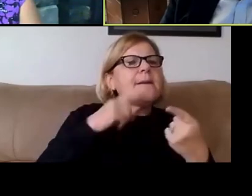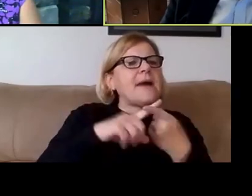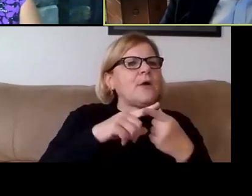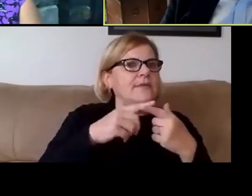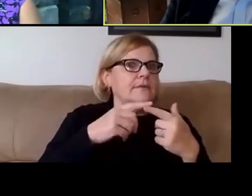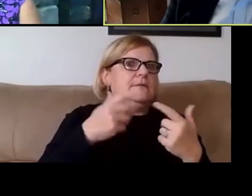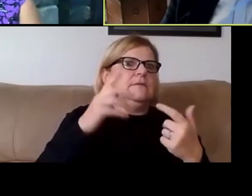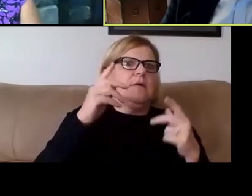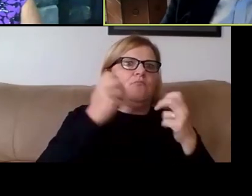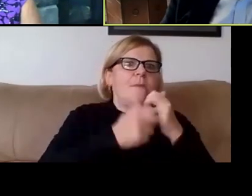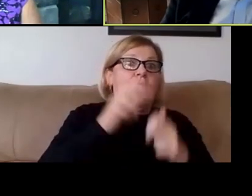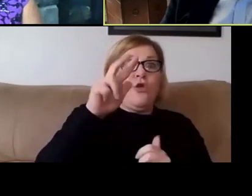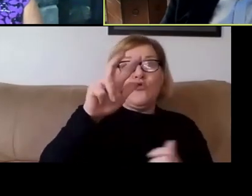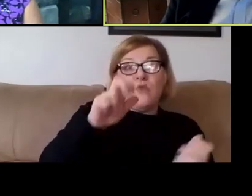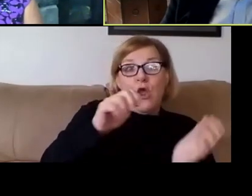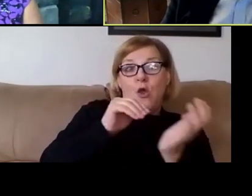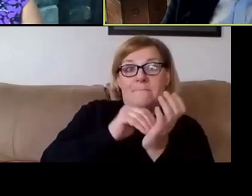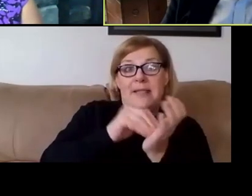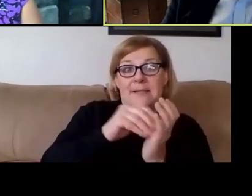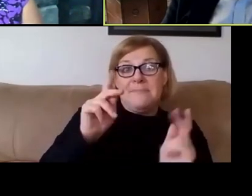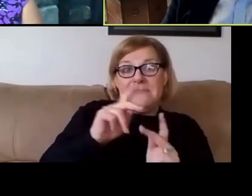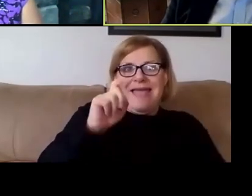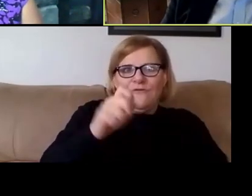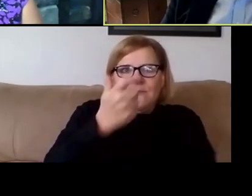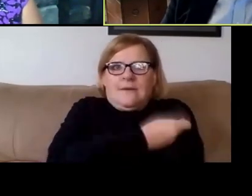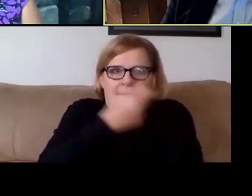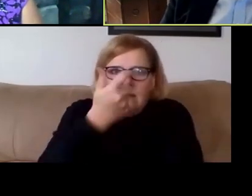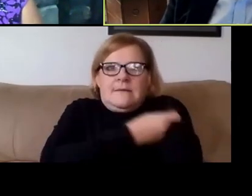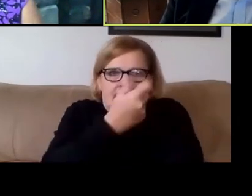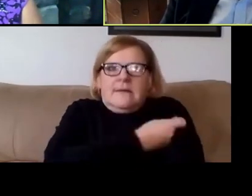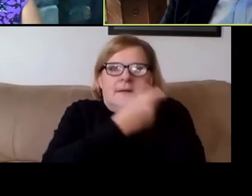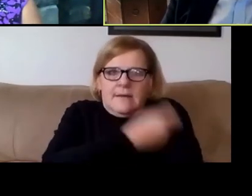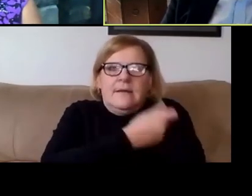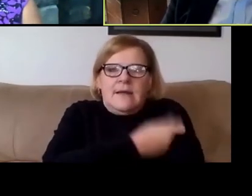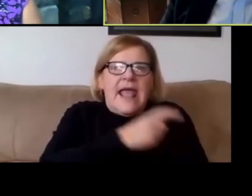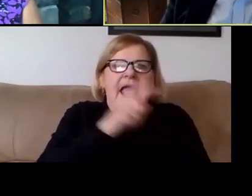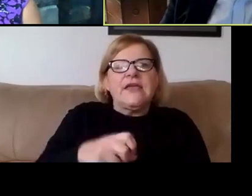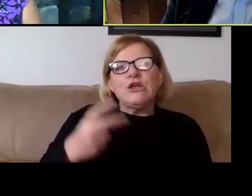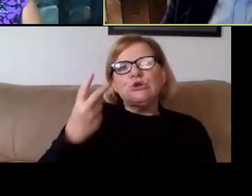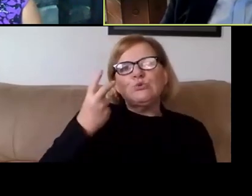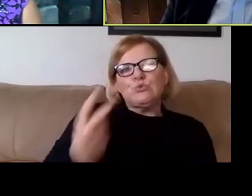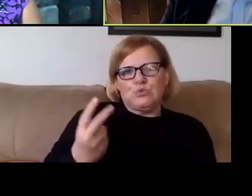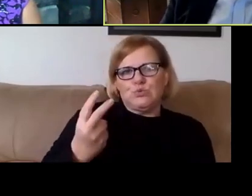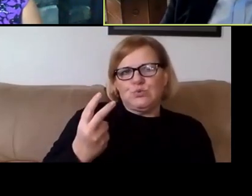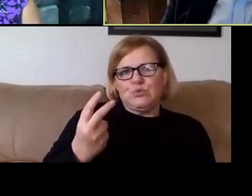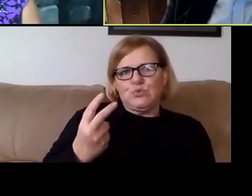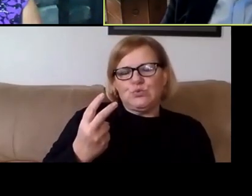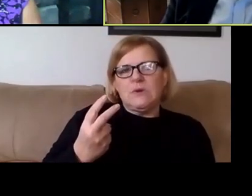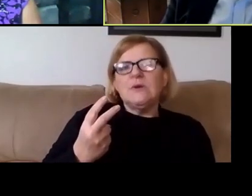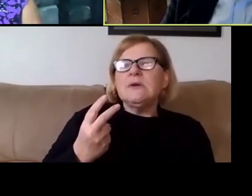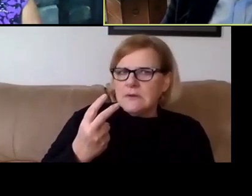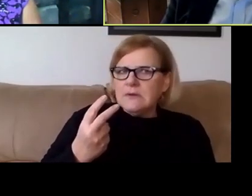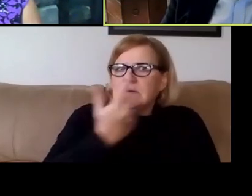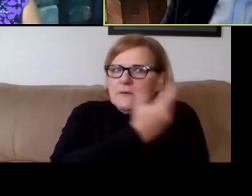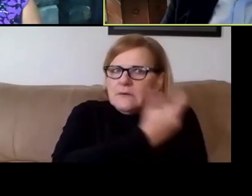300 million people or more have to be vaccinated and they need two doses. It's a complicated thing in a country our size.